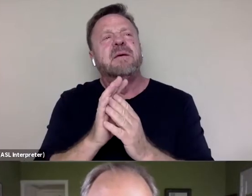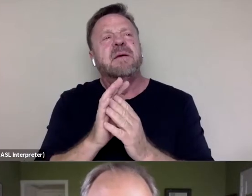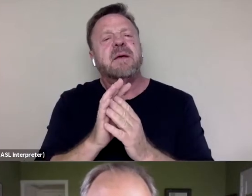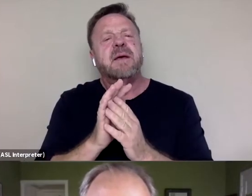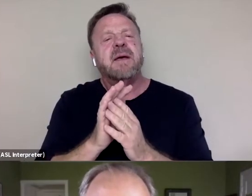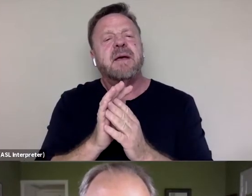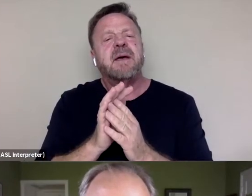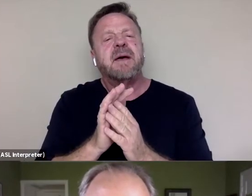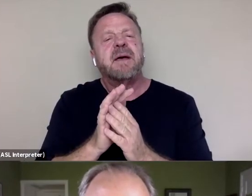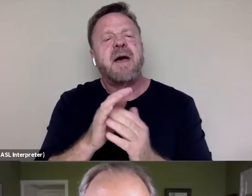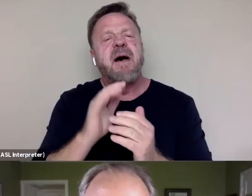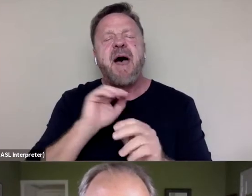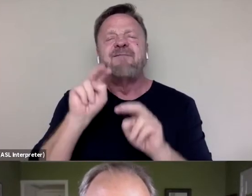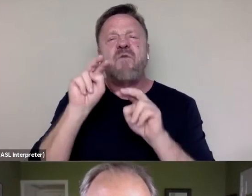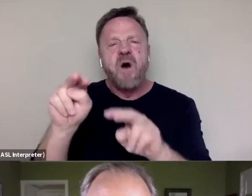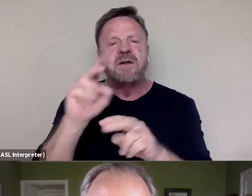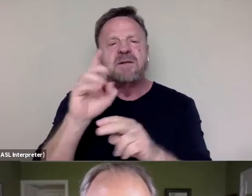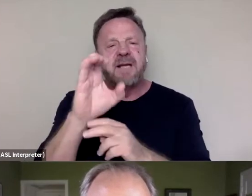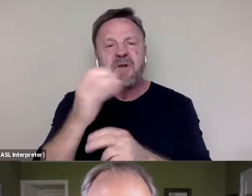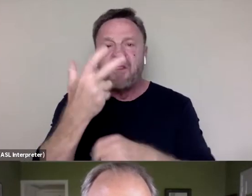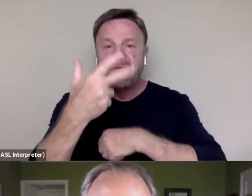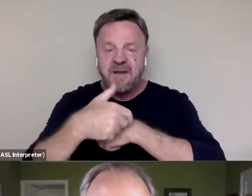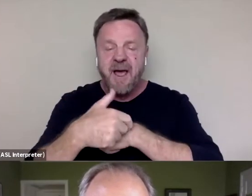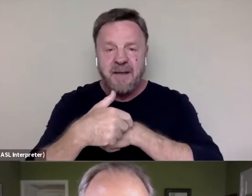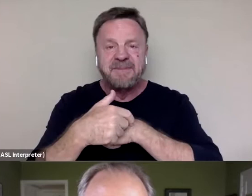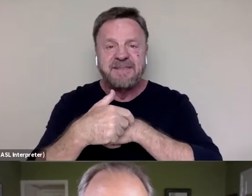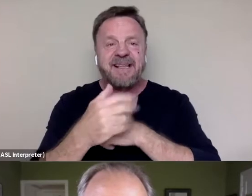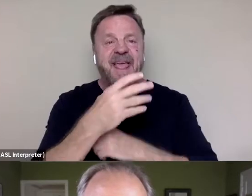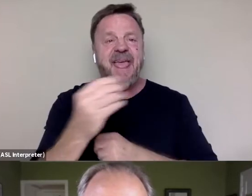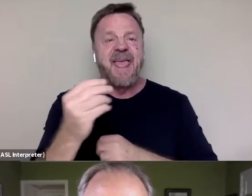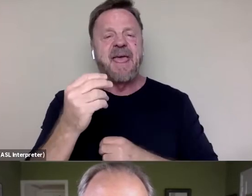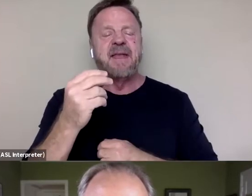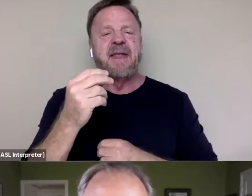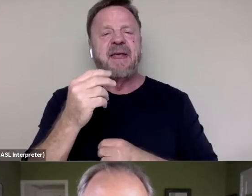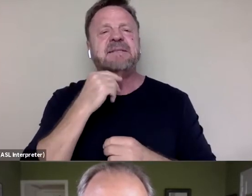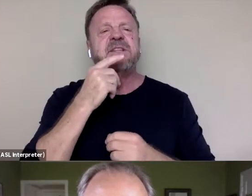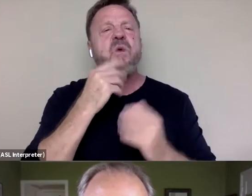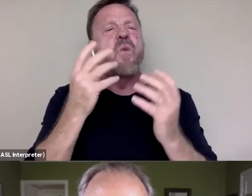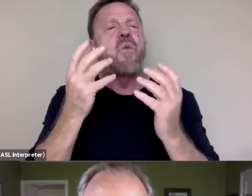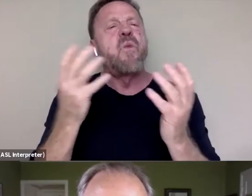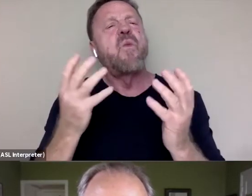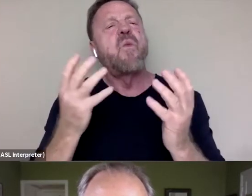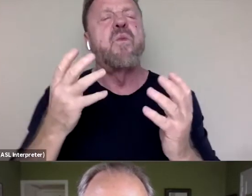I've watched the documentary three times and I say, well, what is it about men?